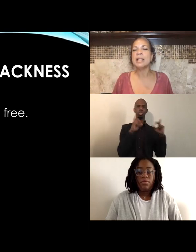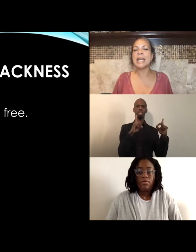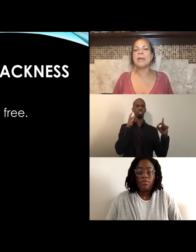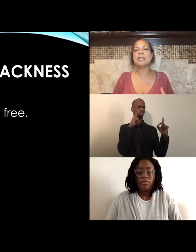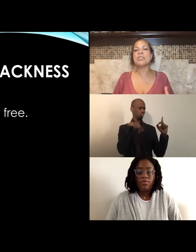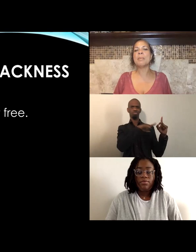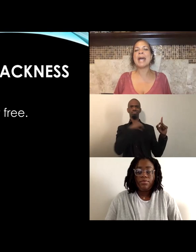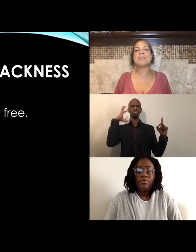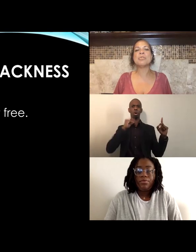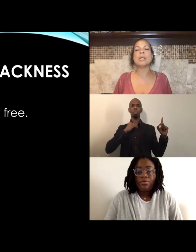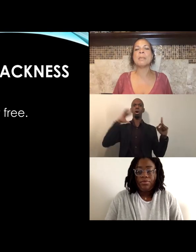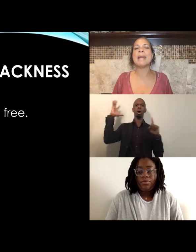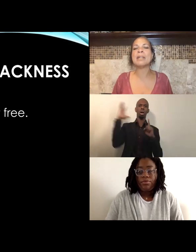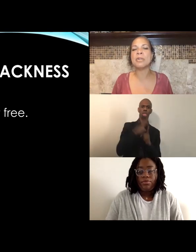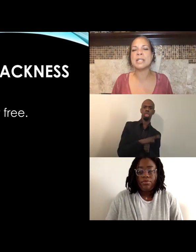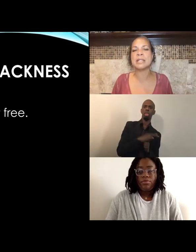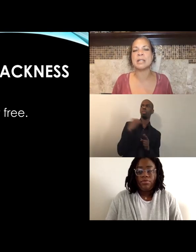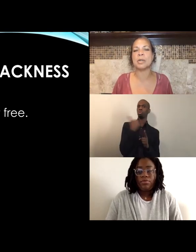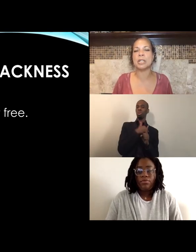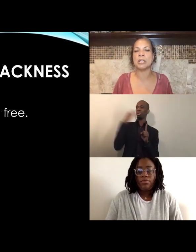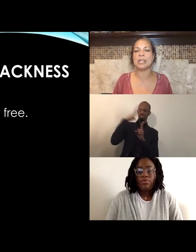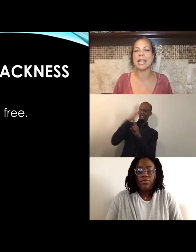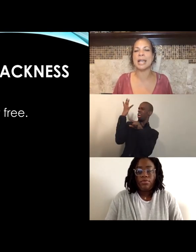Daring to imagine what a medical system could look like,